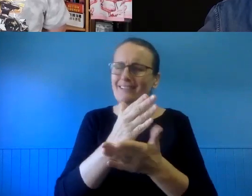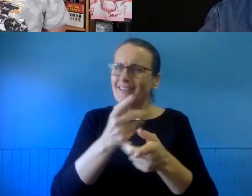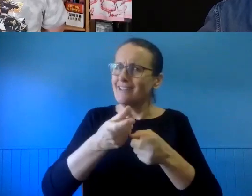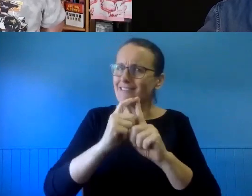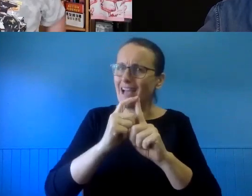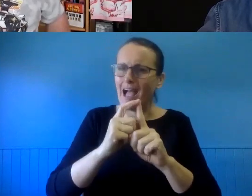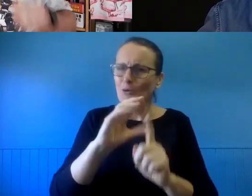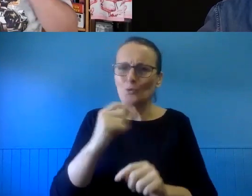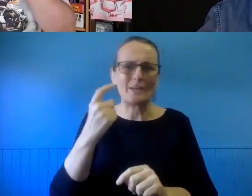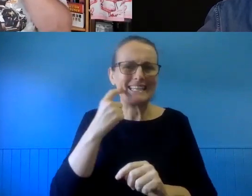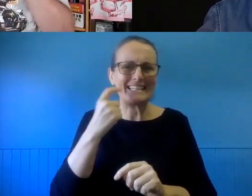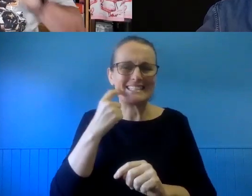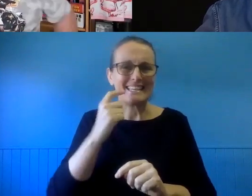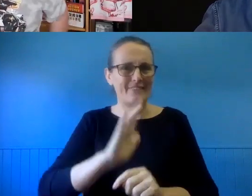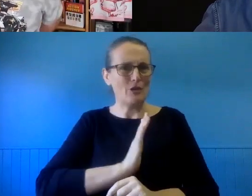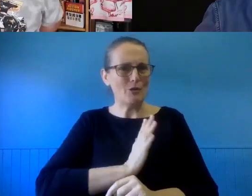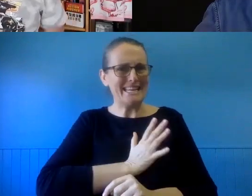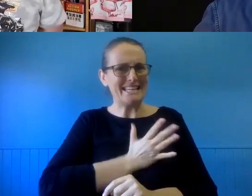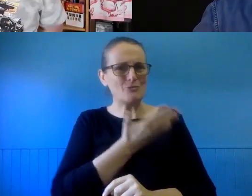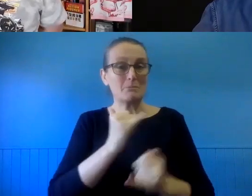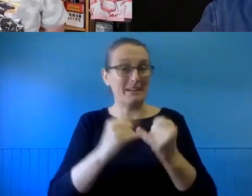It has an interesting and quite complicated history in